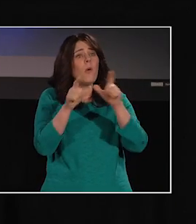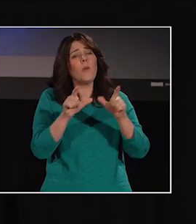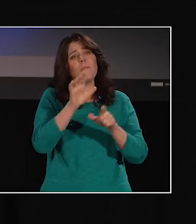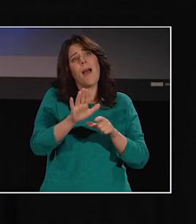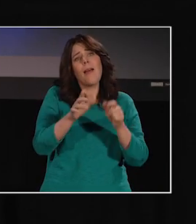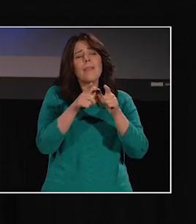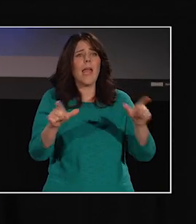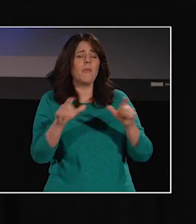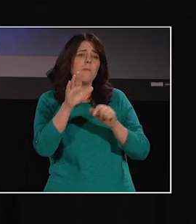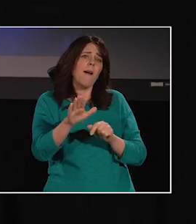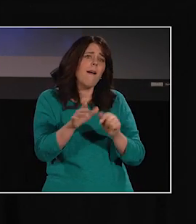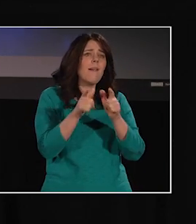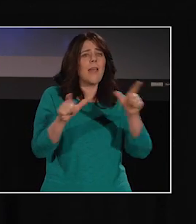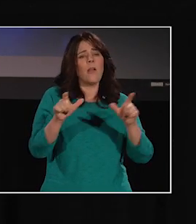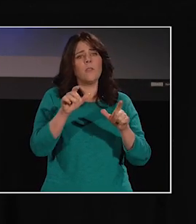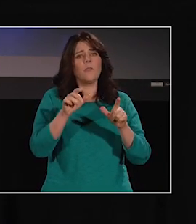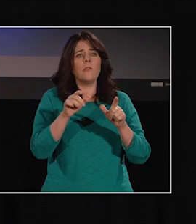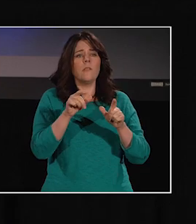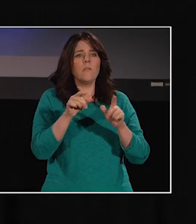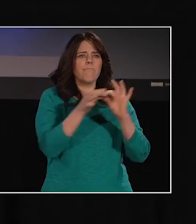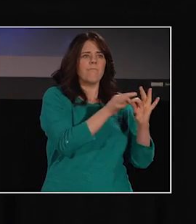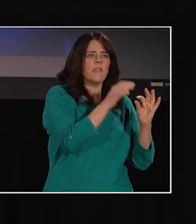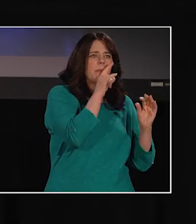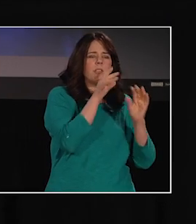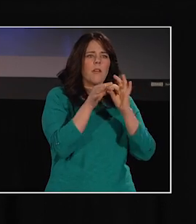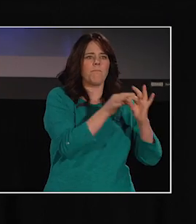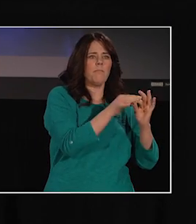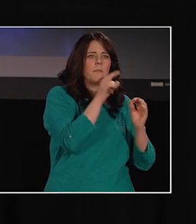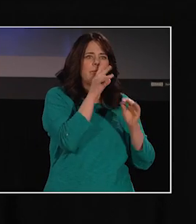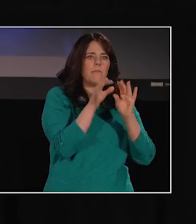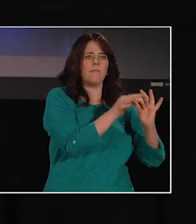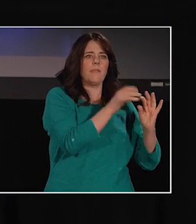and particularly its relationship to speech, were based on misconceptions.